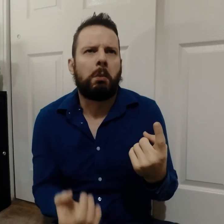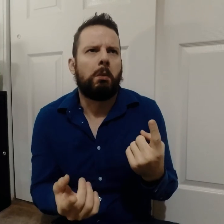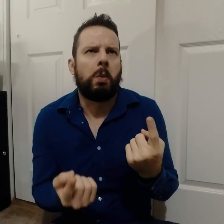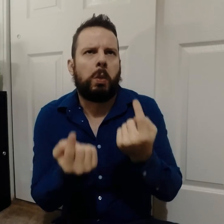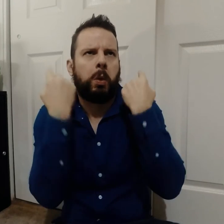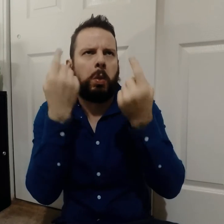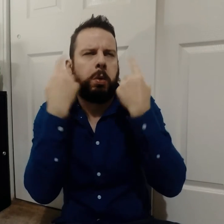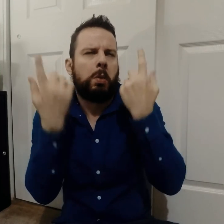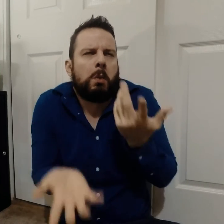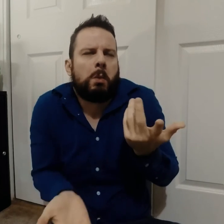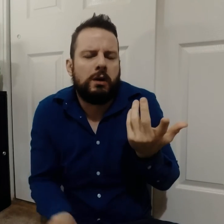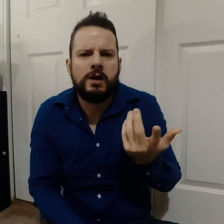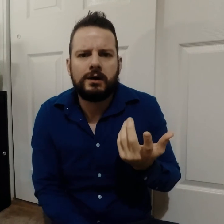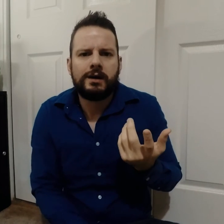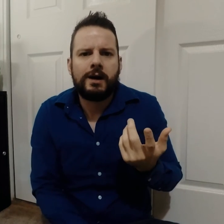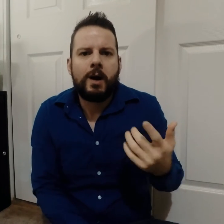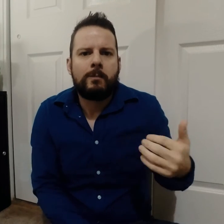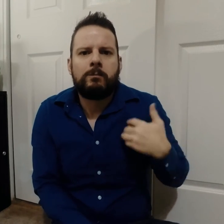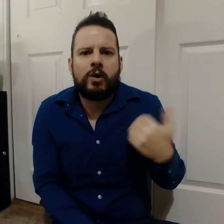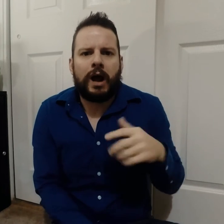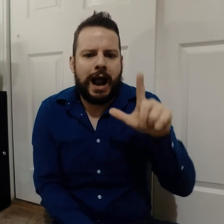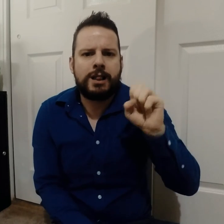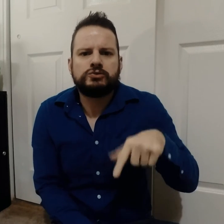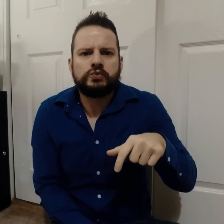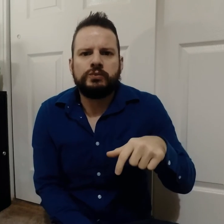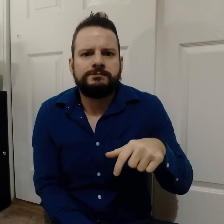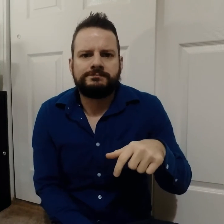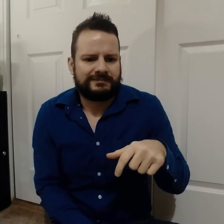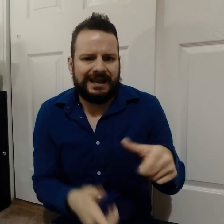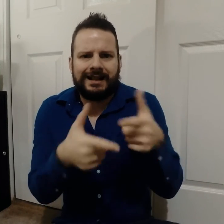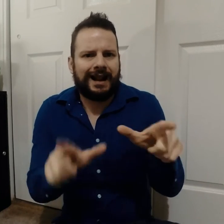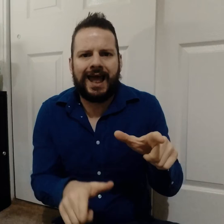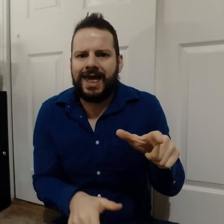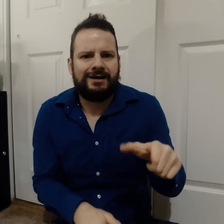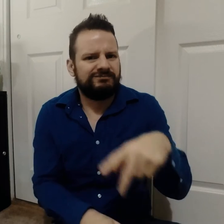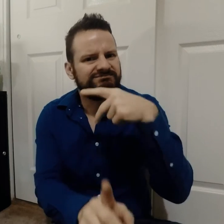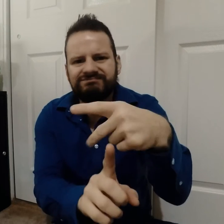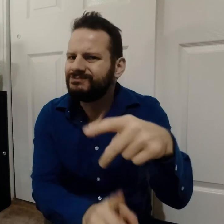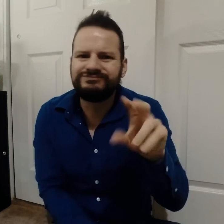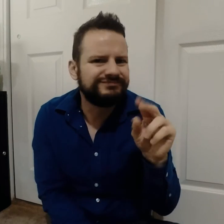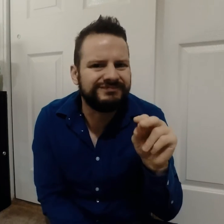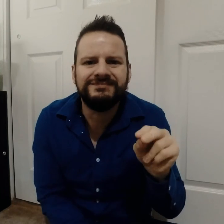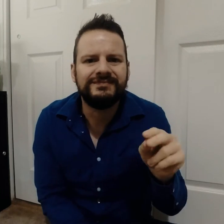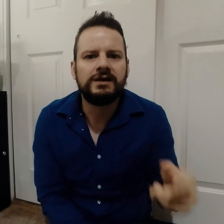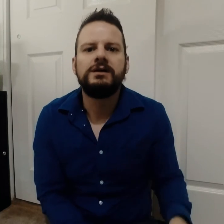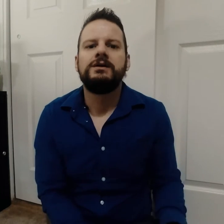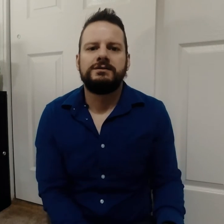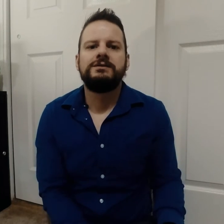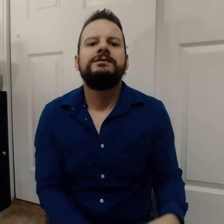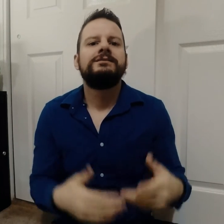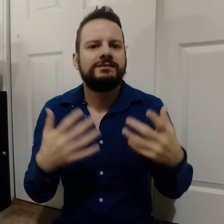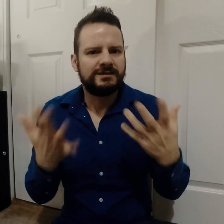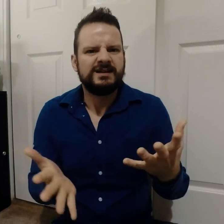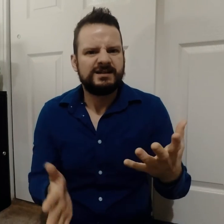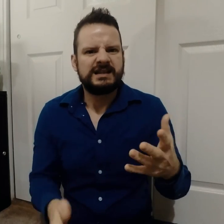No, you would be lost because LSQ is not your language. There...